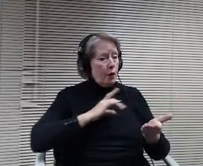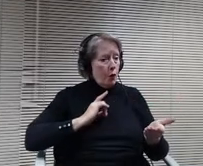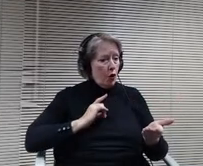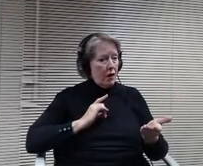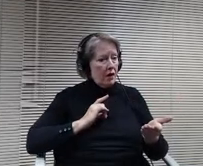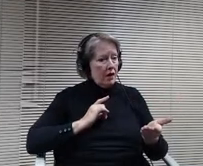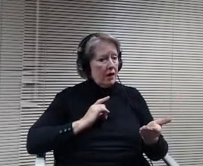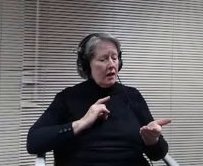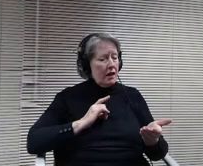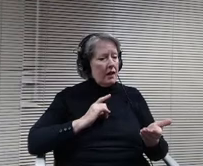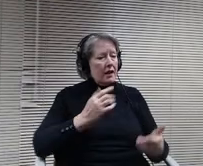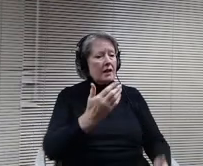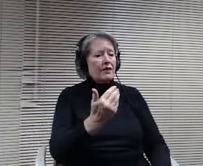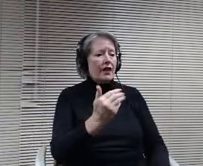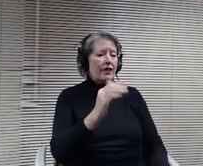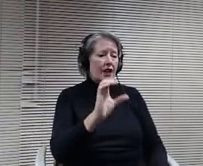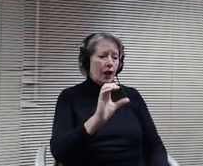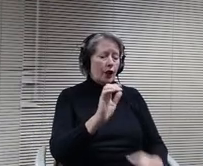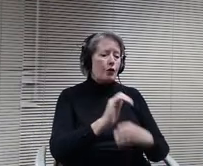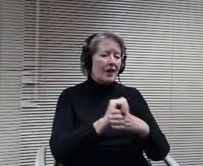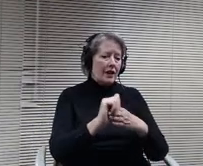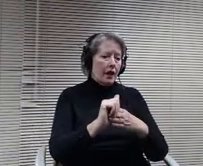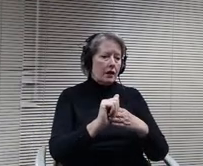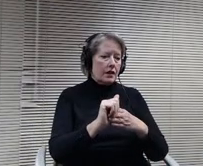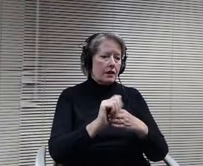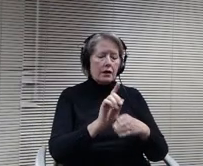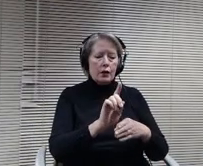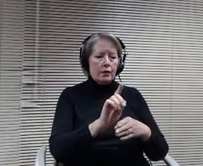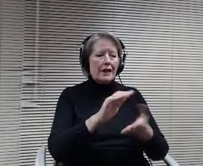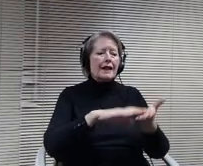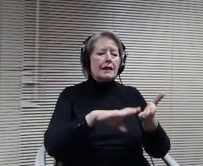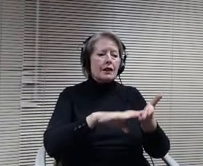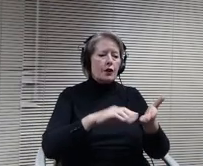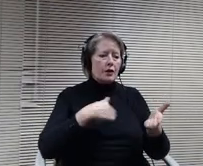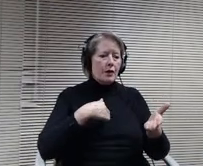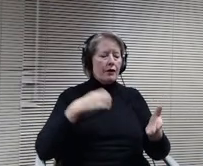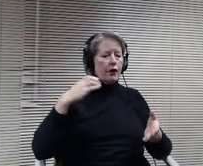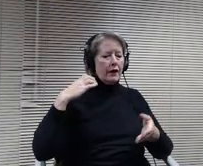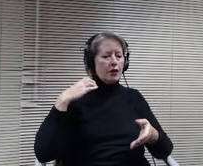Excuse me. This is for the chairperson, $1500 for the